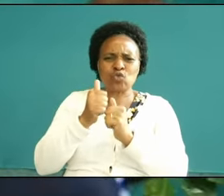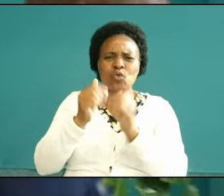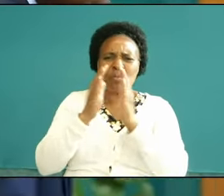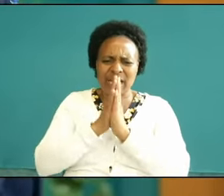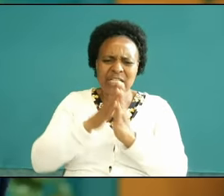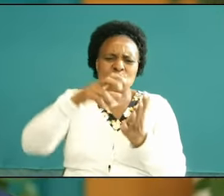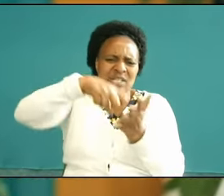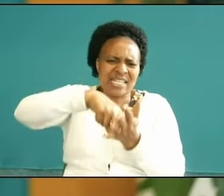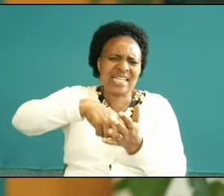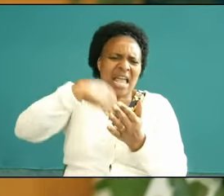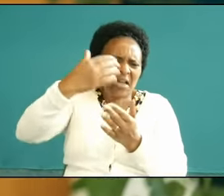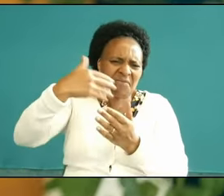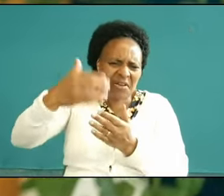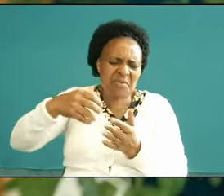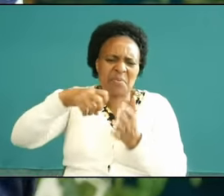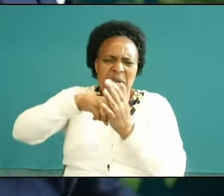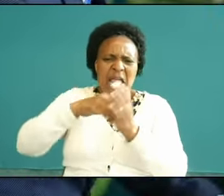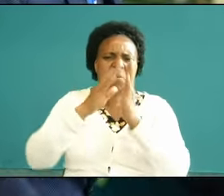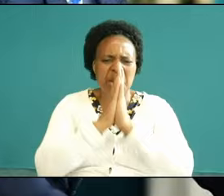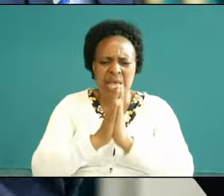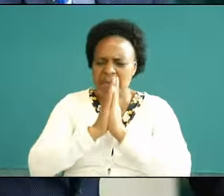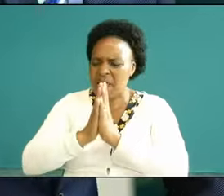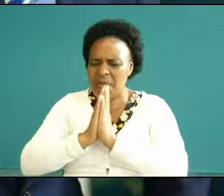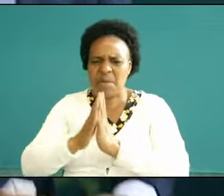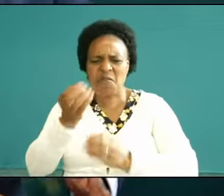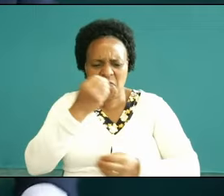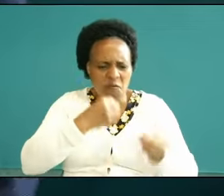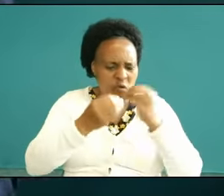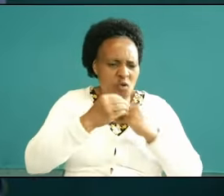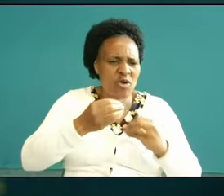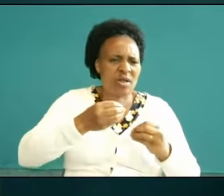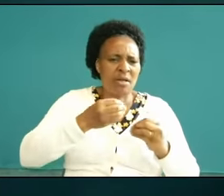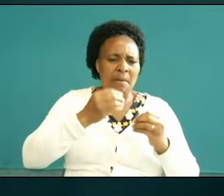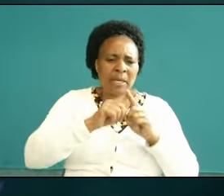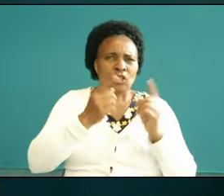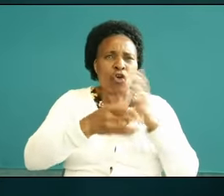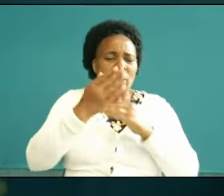kneel and pray for food meet and hold our hands and pray because it's a church program where we